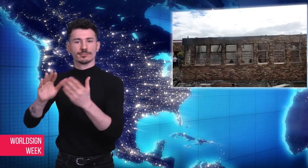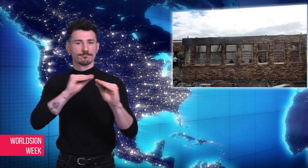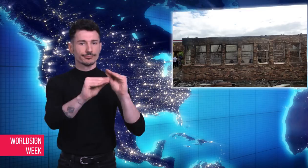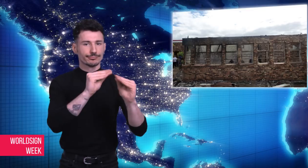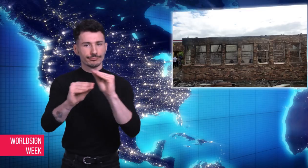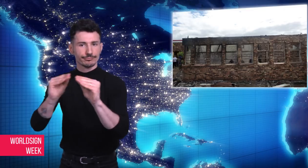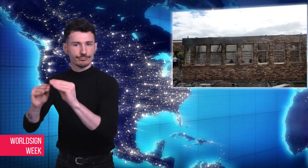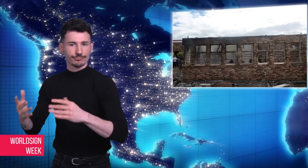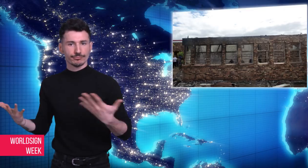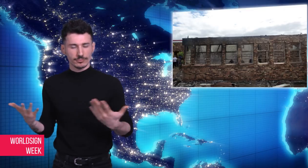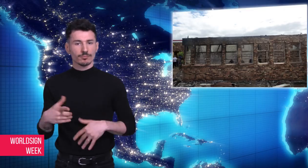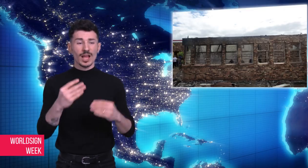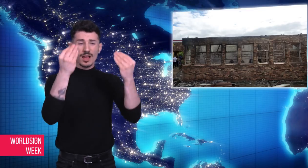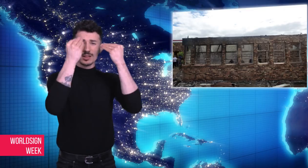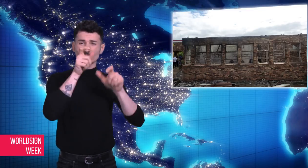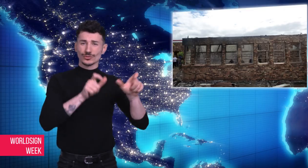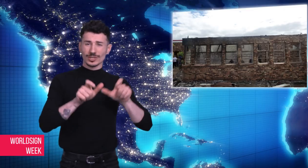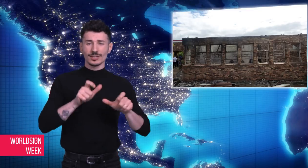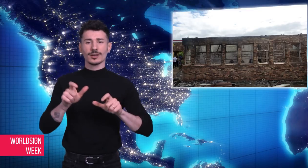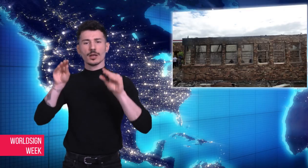week to do clean up and repairs. The teachers and students are